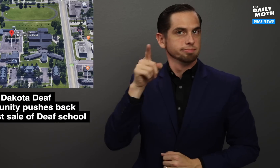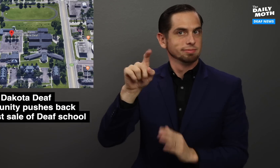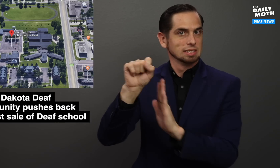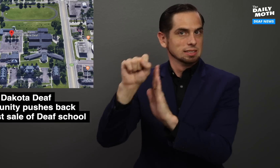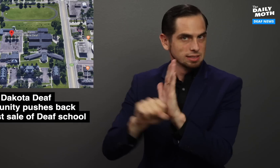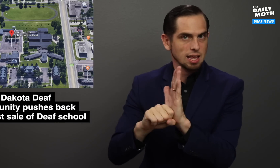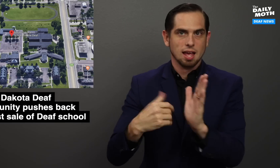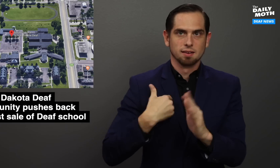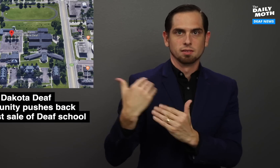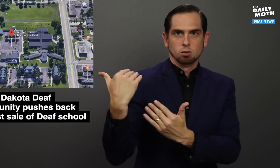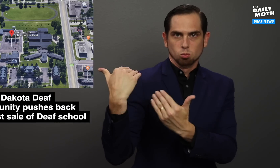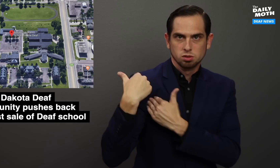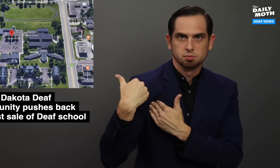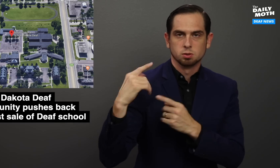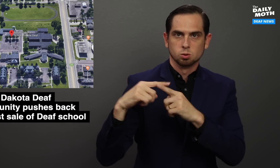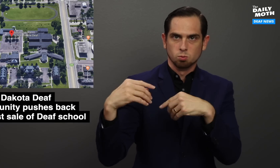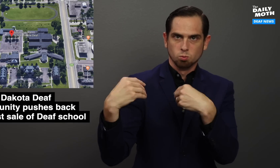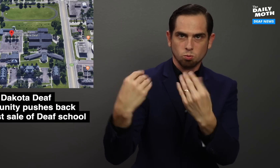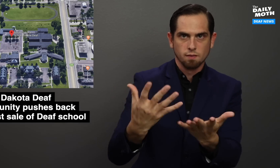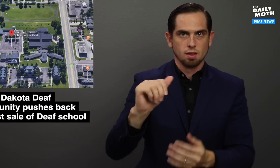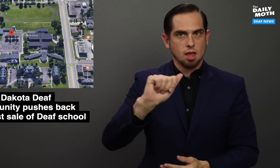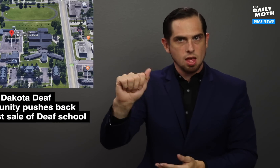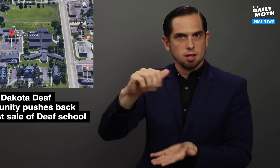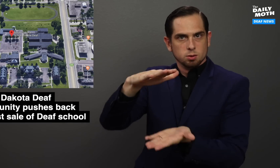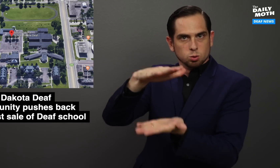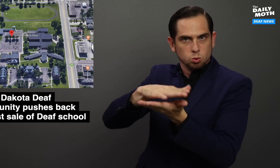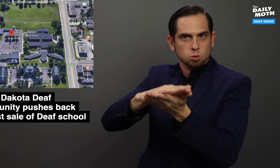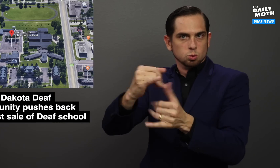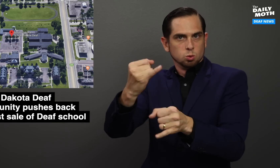the State has a responsibility to provide a school and